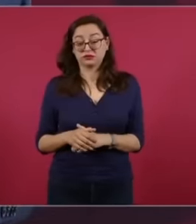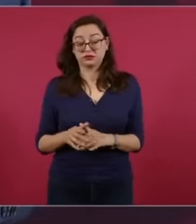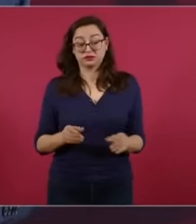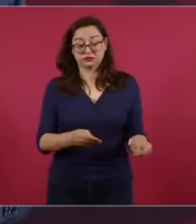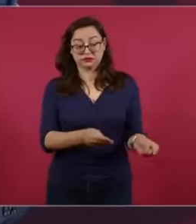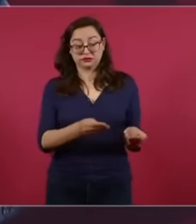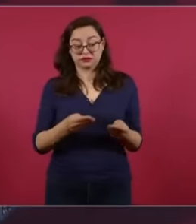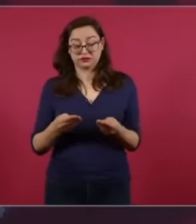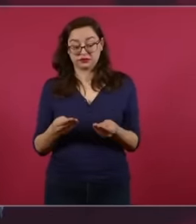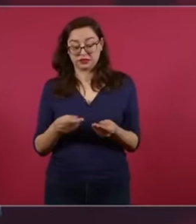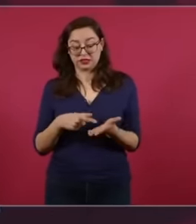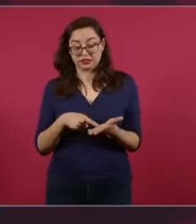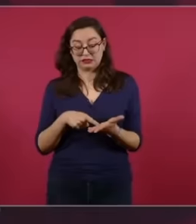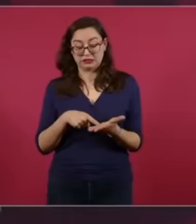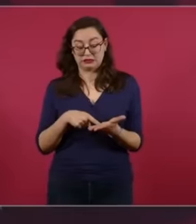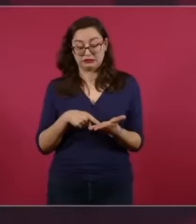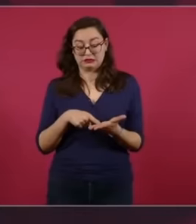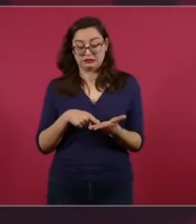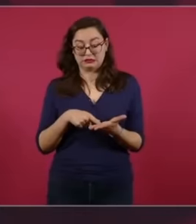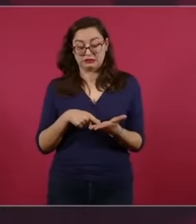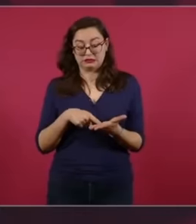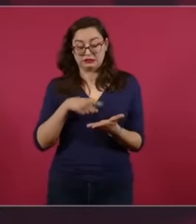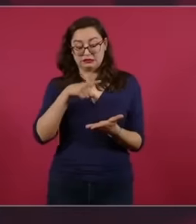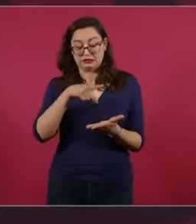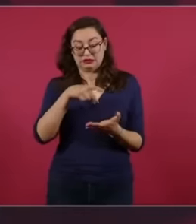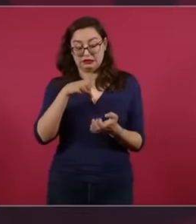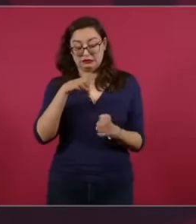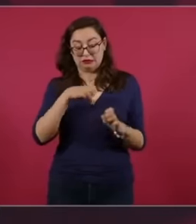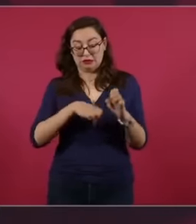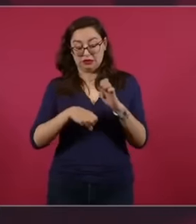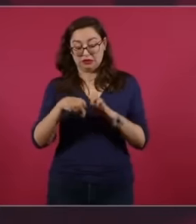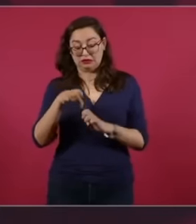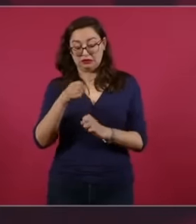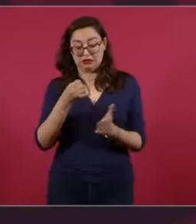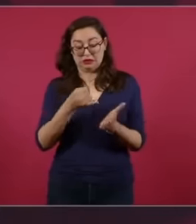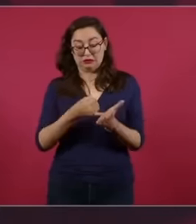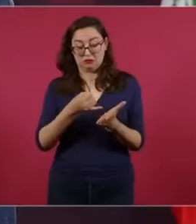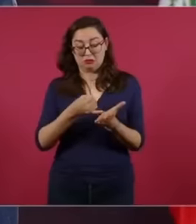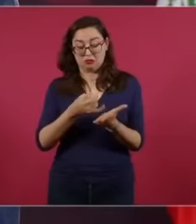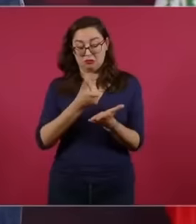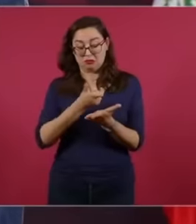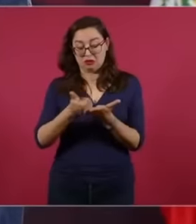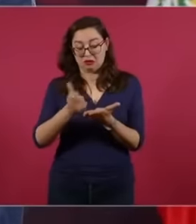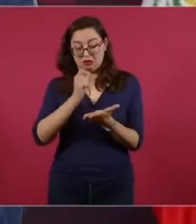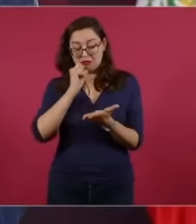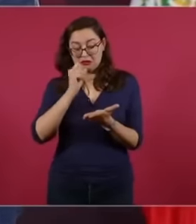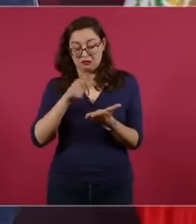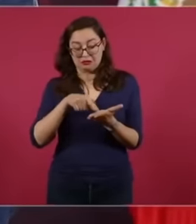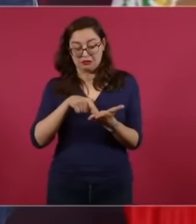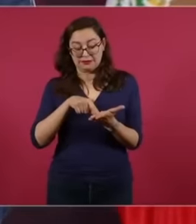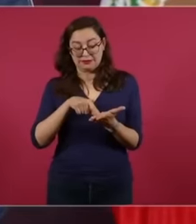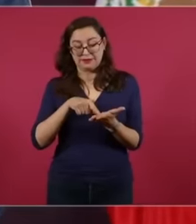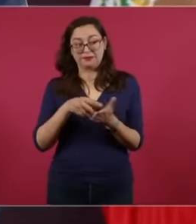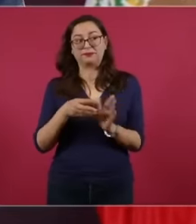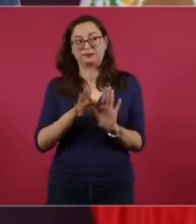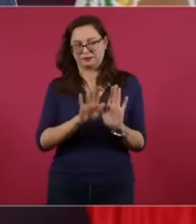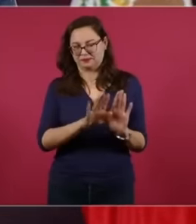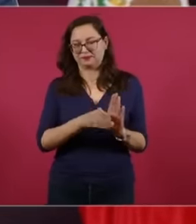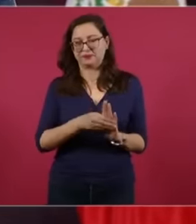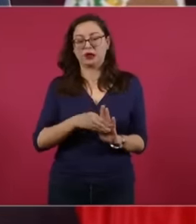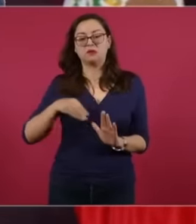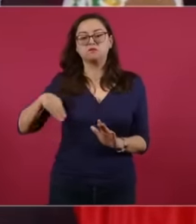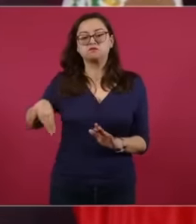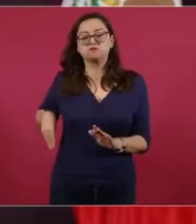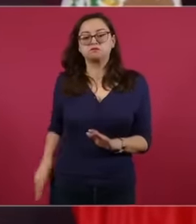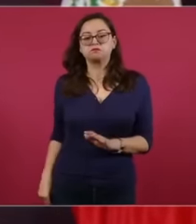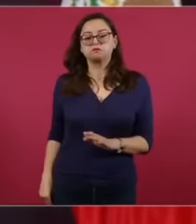files on their desk so that big businessmen and bankers do not pay